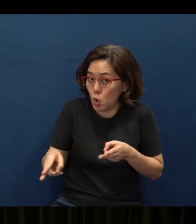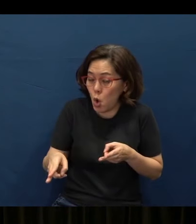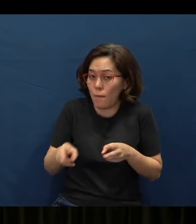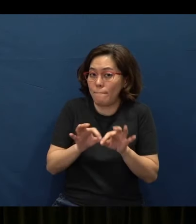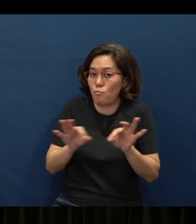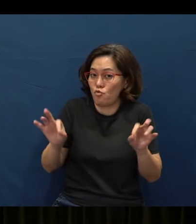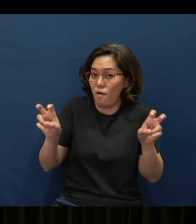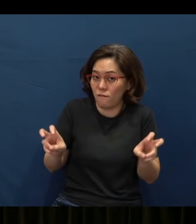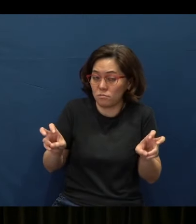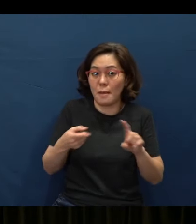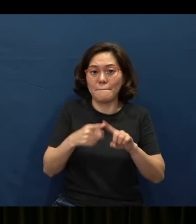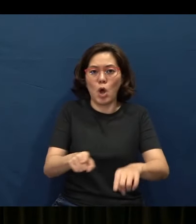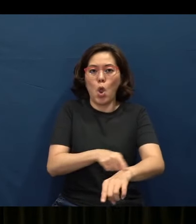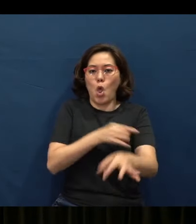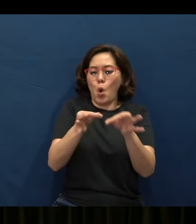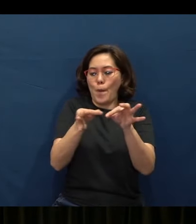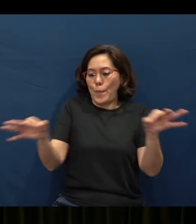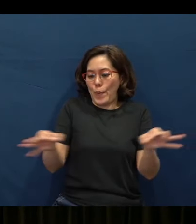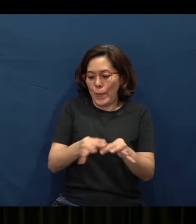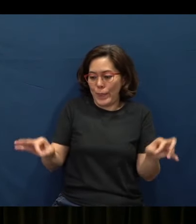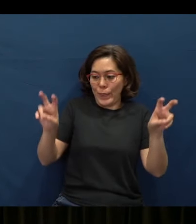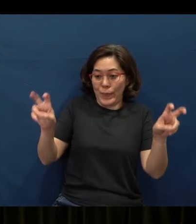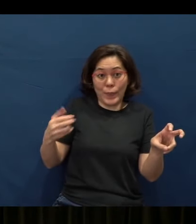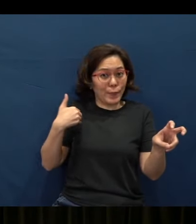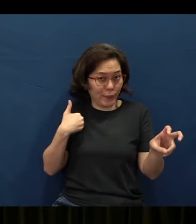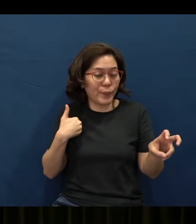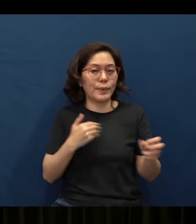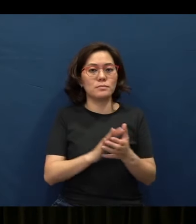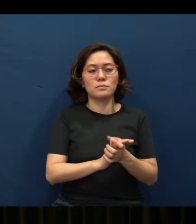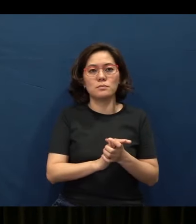There are also long proverbs - long proverbs that are discourses of a few